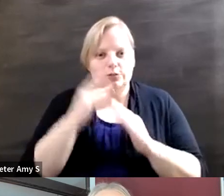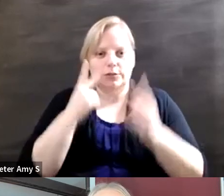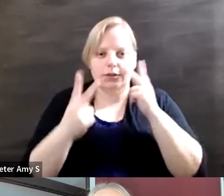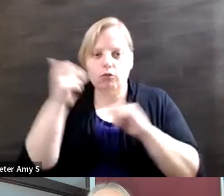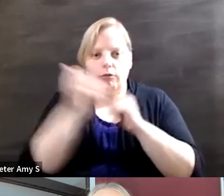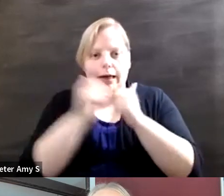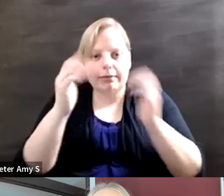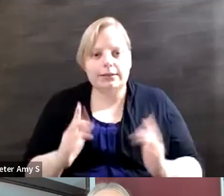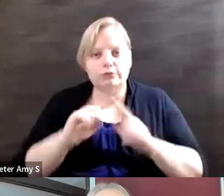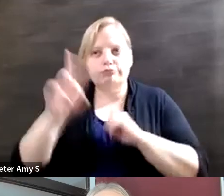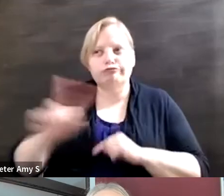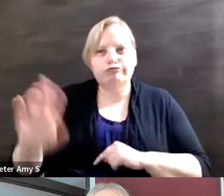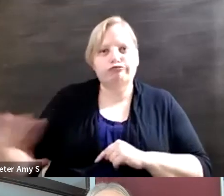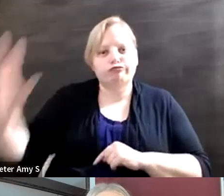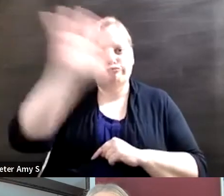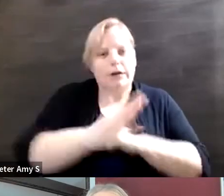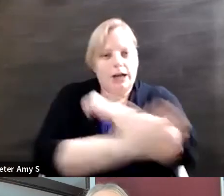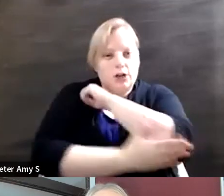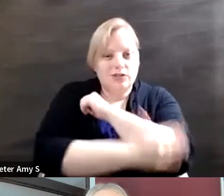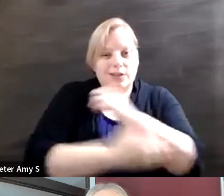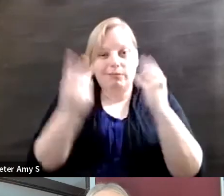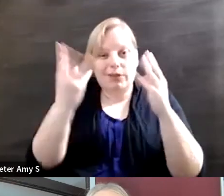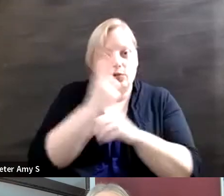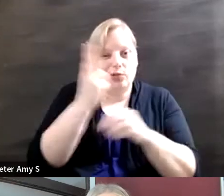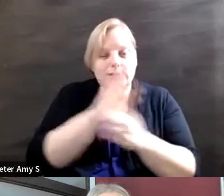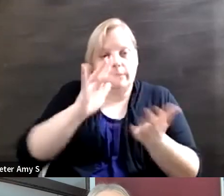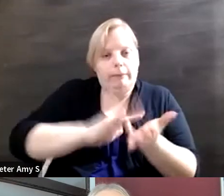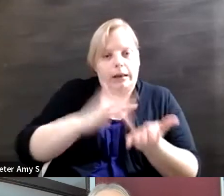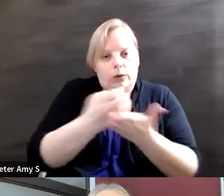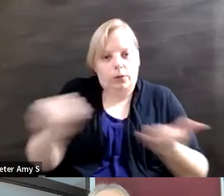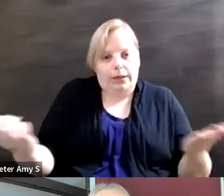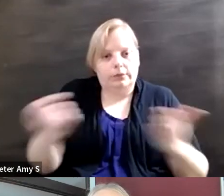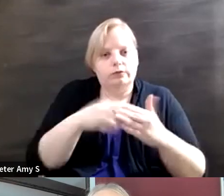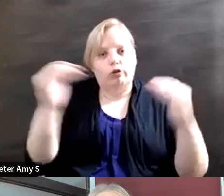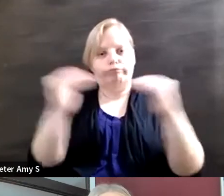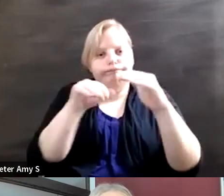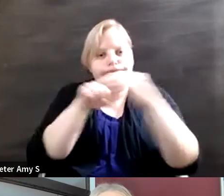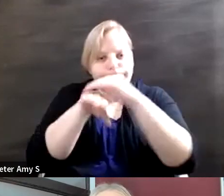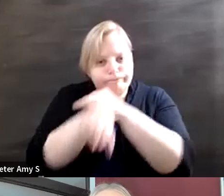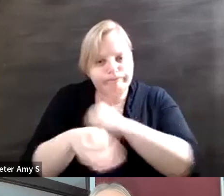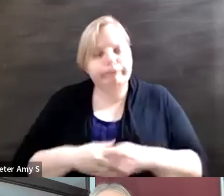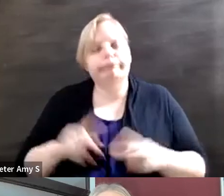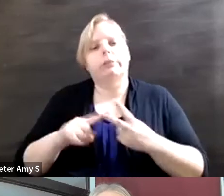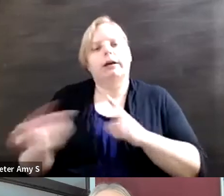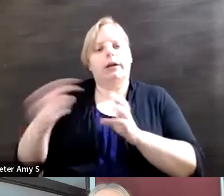many of whom use medical devices for accessibility and and means of transportation to get around